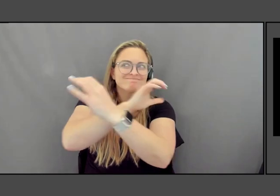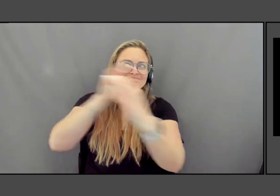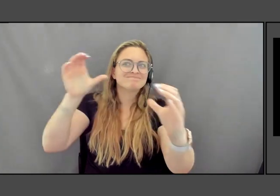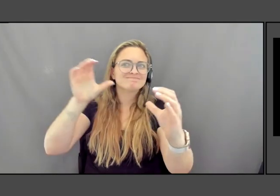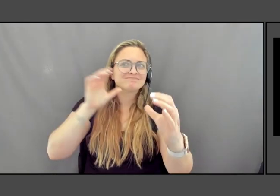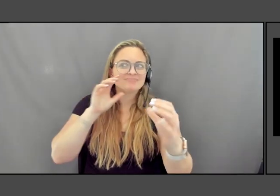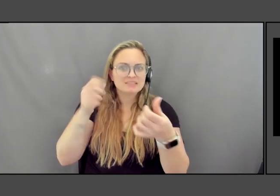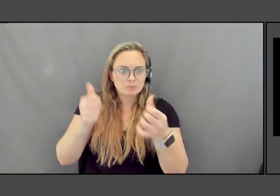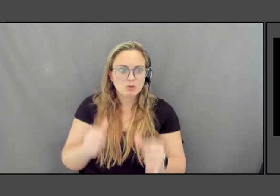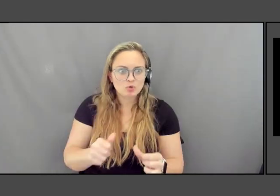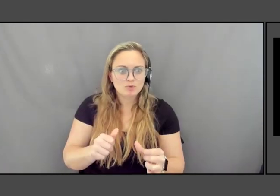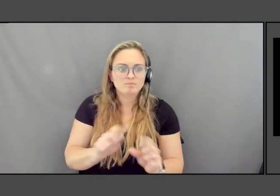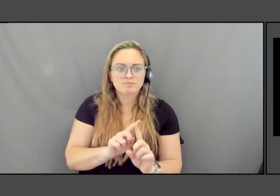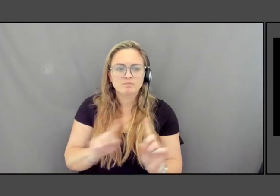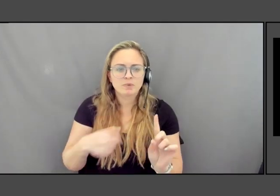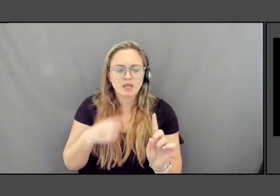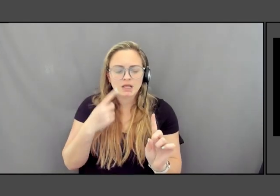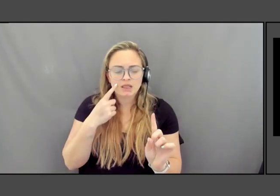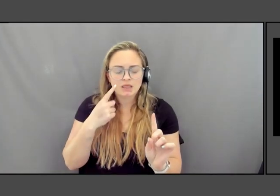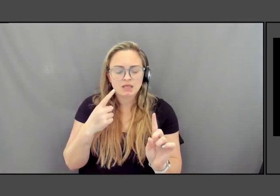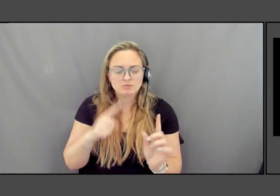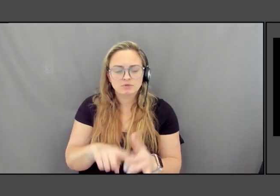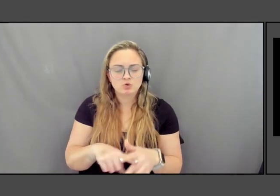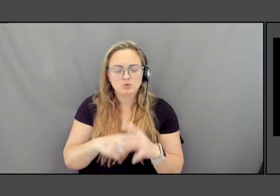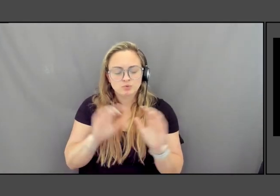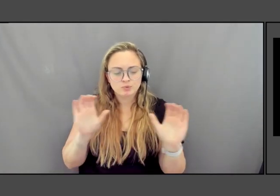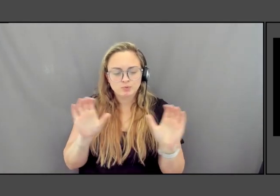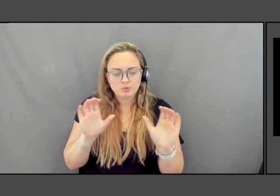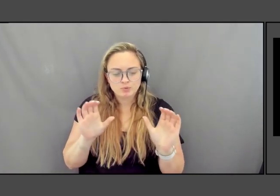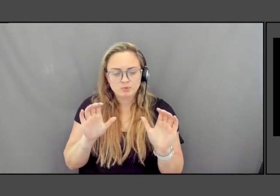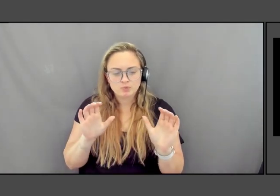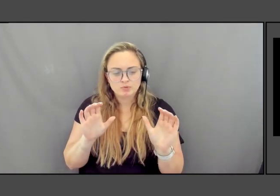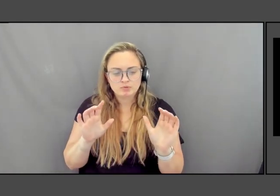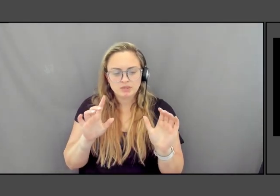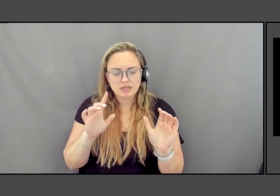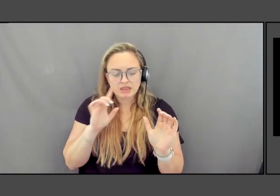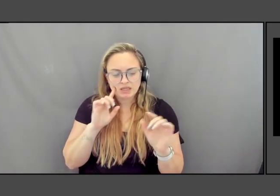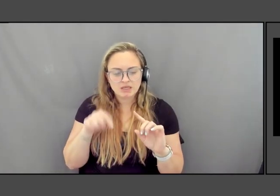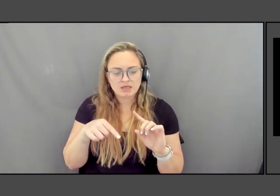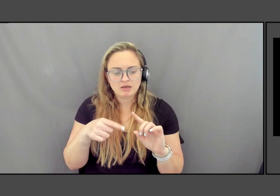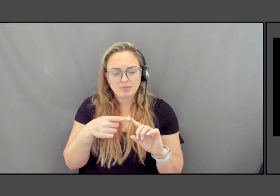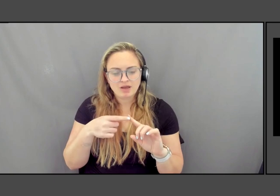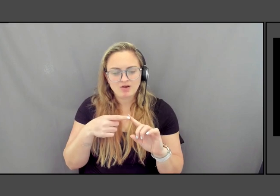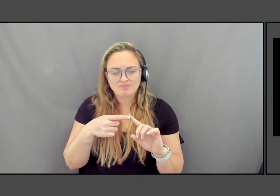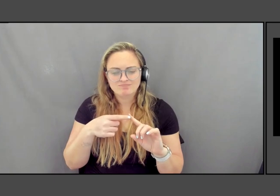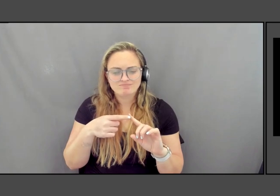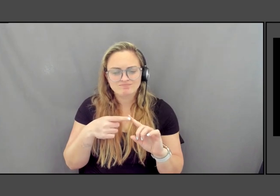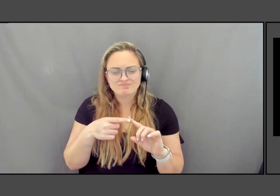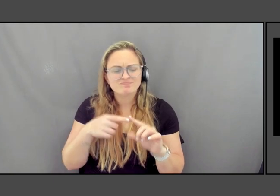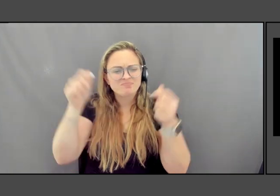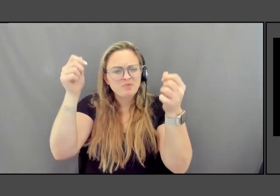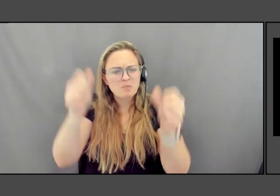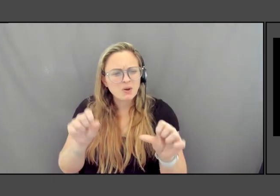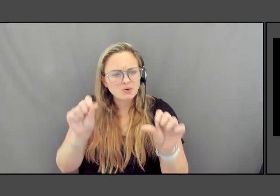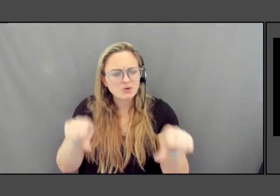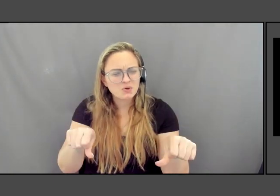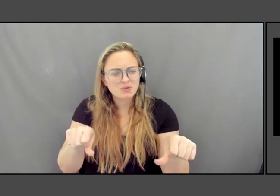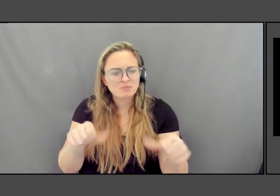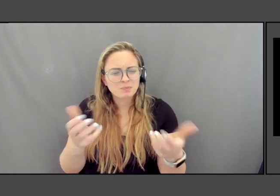And I think what I began to do was think of redefining what could a monument be. And then I call the memory works.